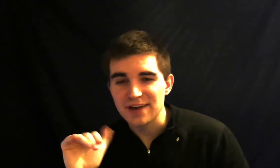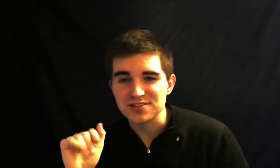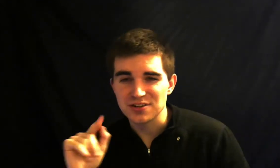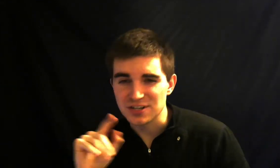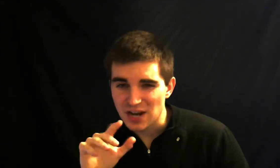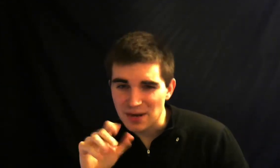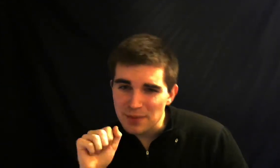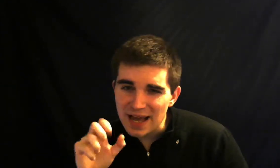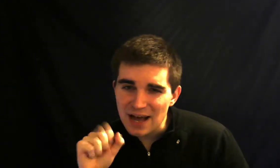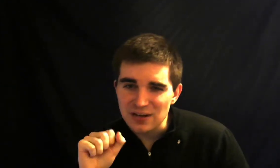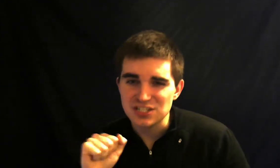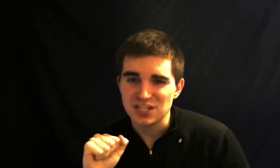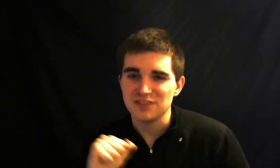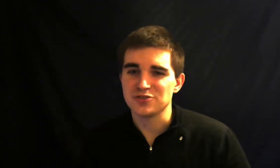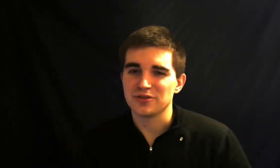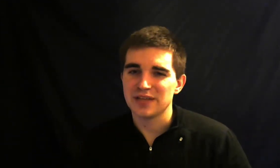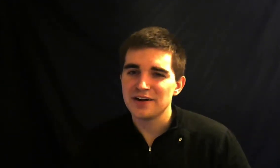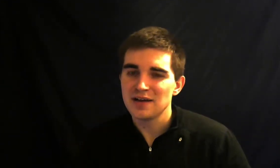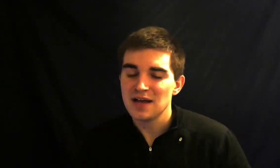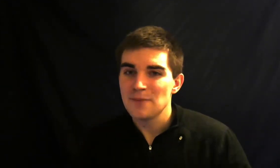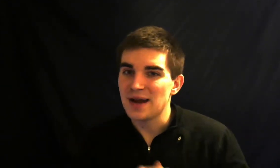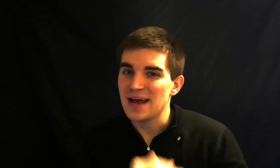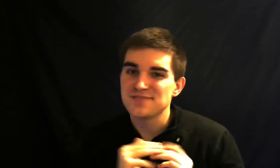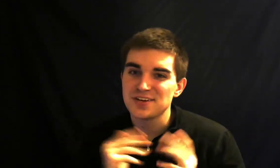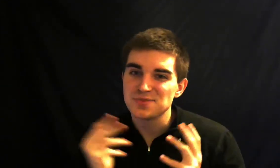you're gonna try to pick out each individual letter but as fingerspelling